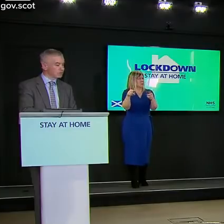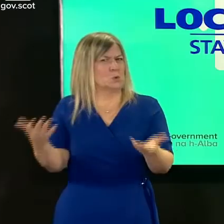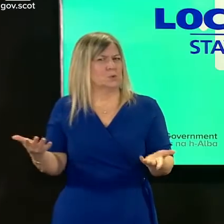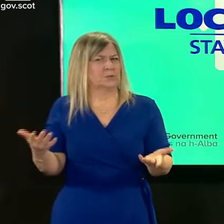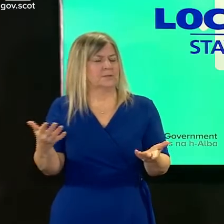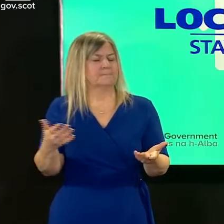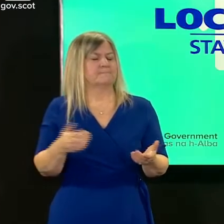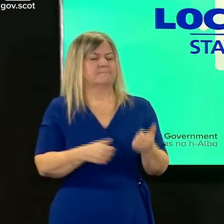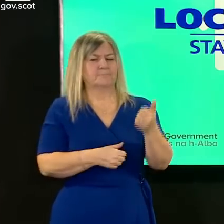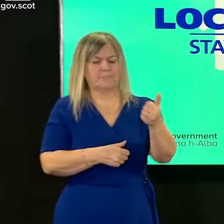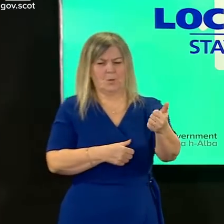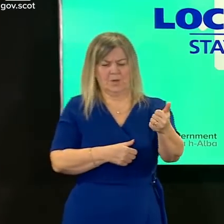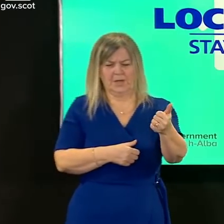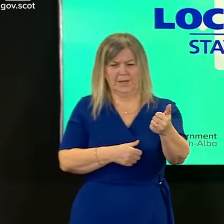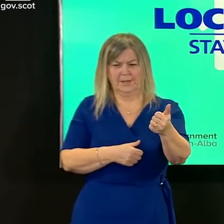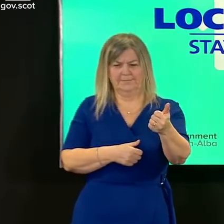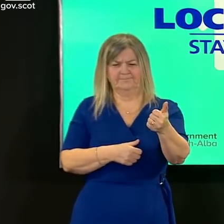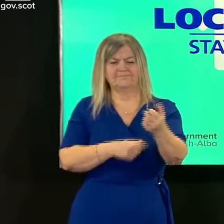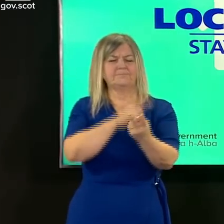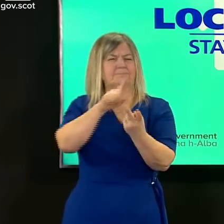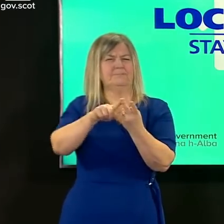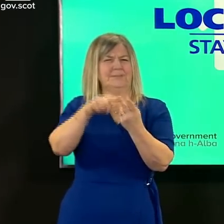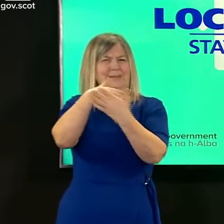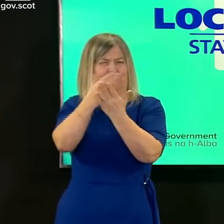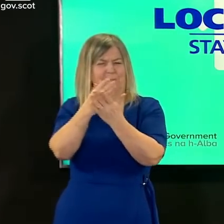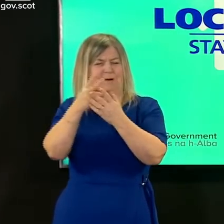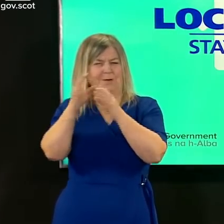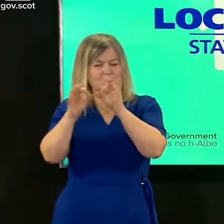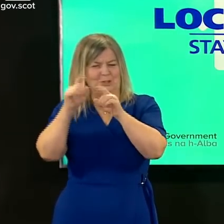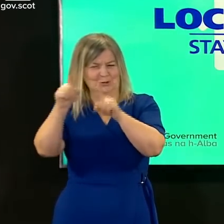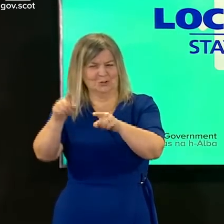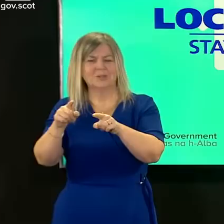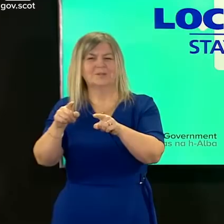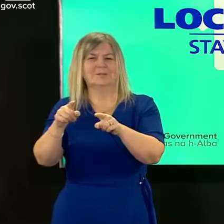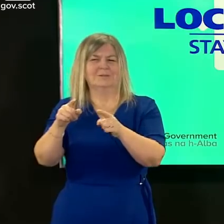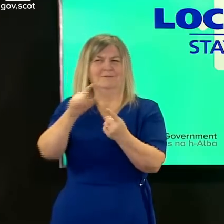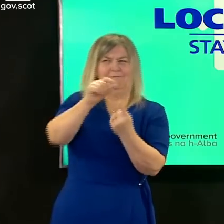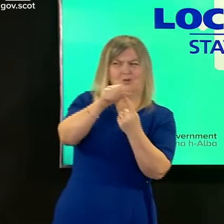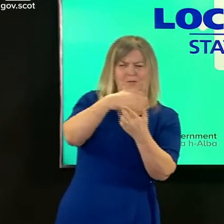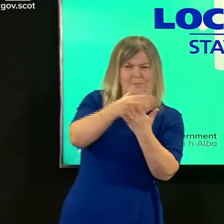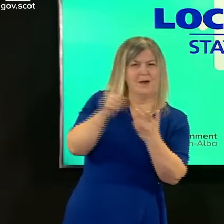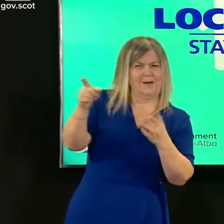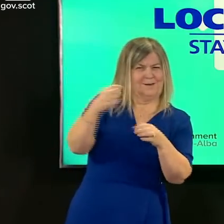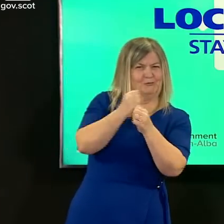let me deal with the care homes question and i know gregor can pick up on the your points on